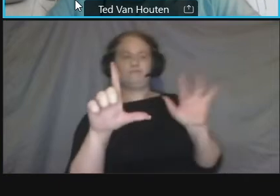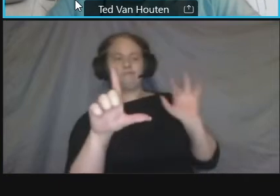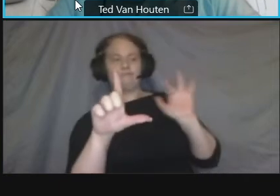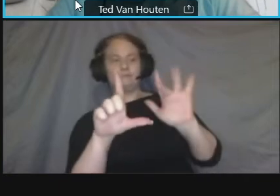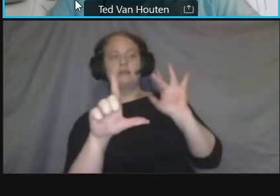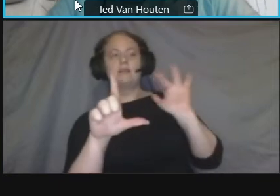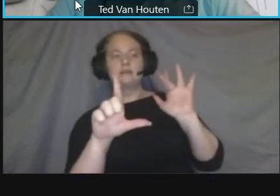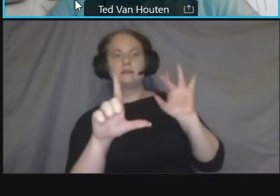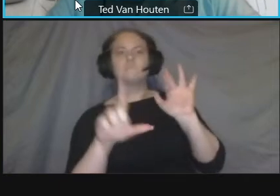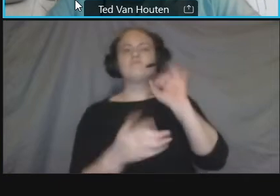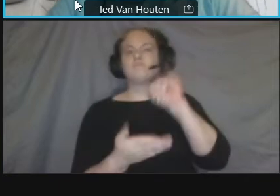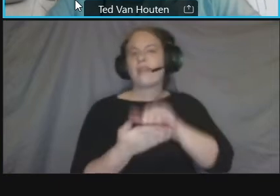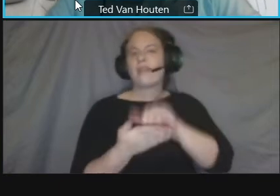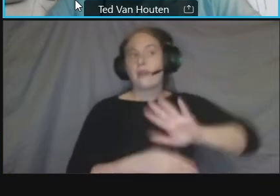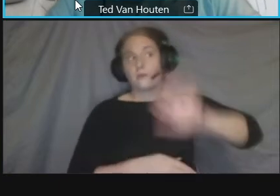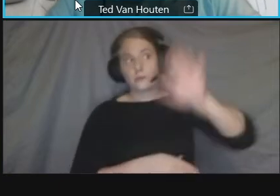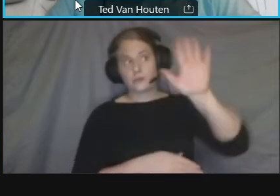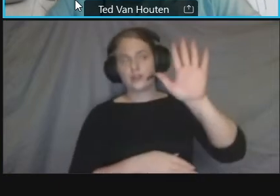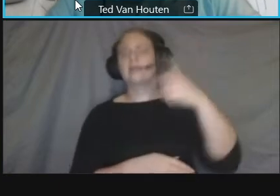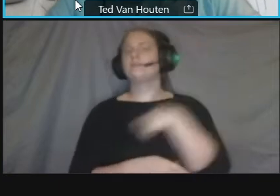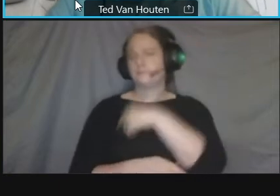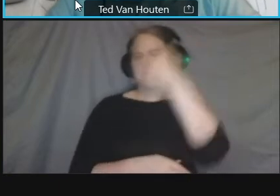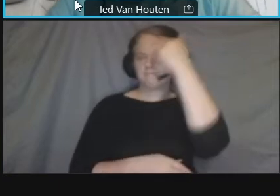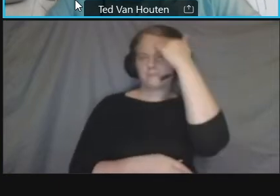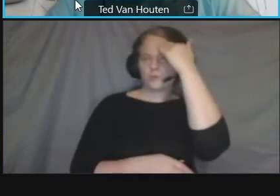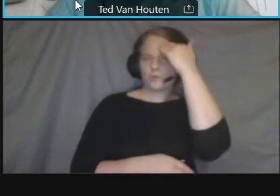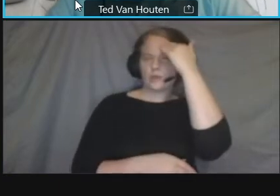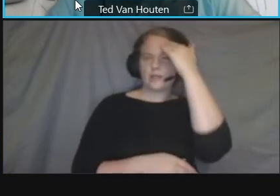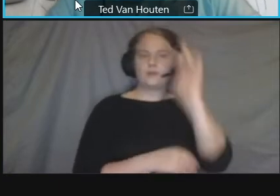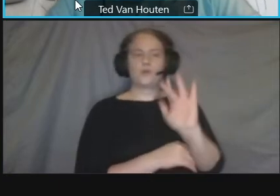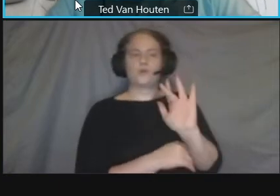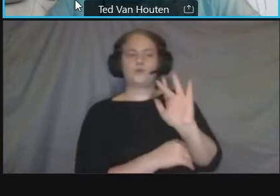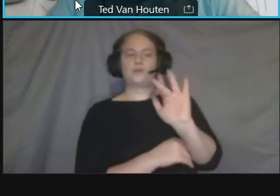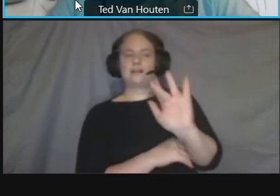we will get to you uh during the questionnaires period and again you can dial three if you're